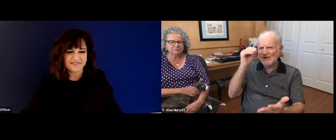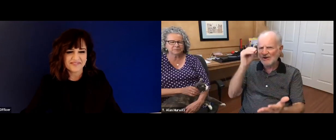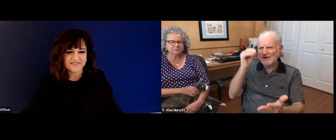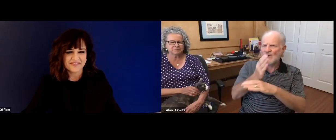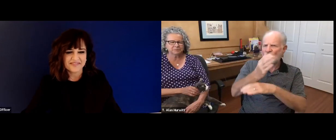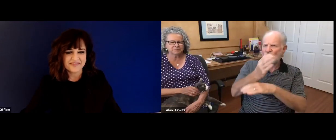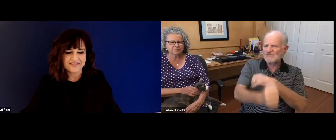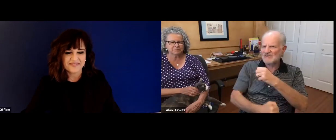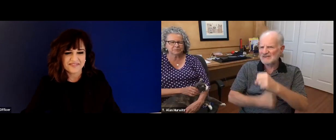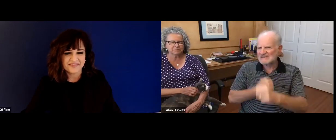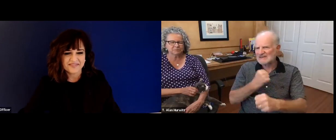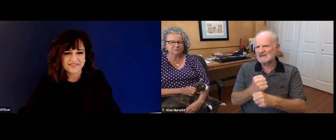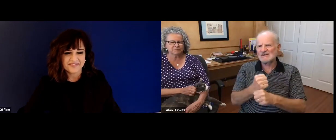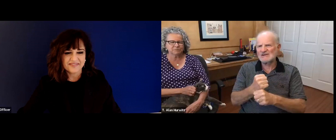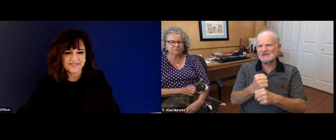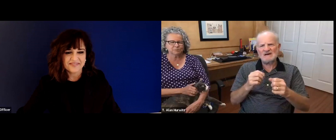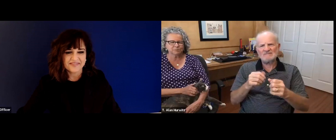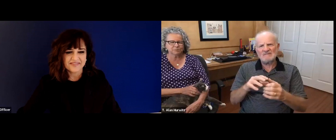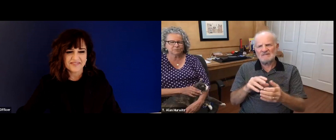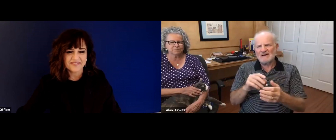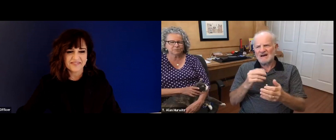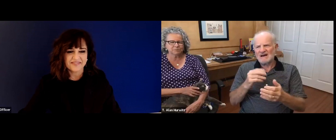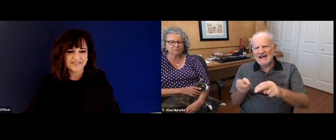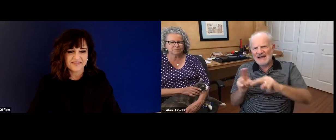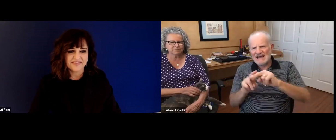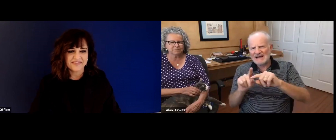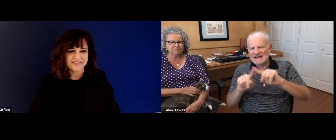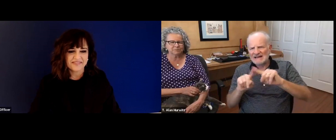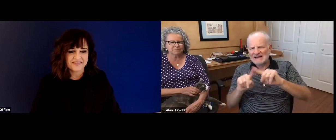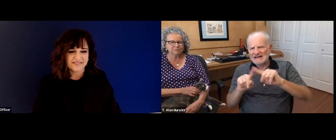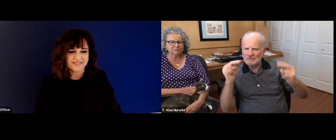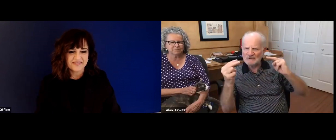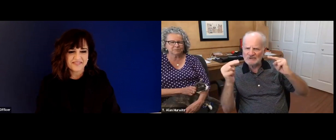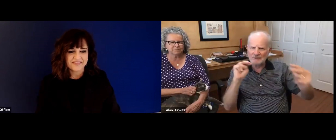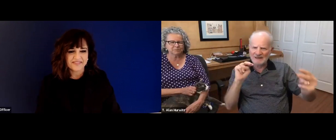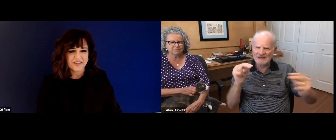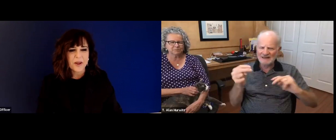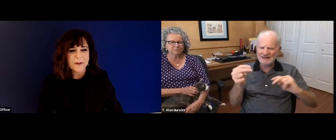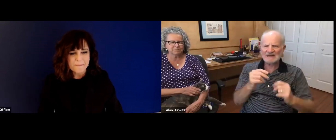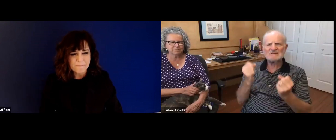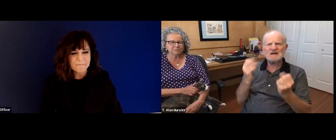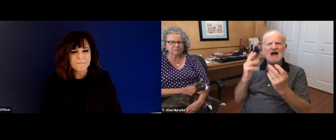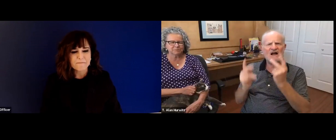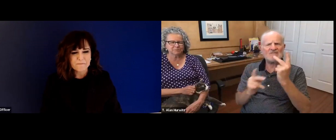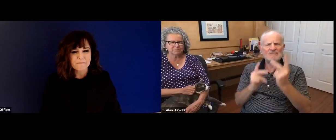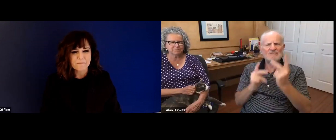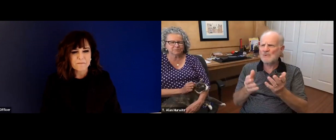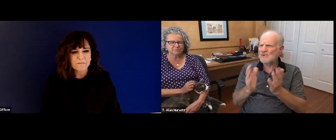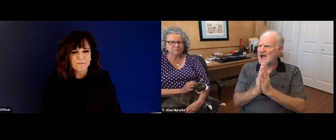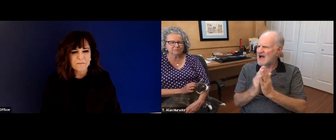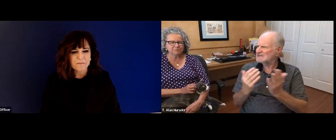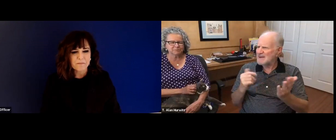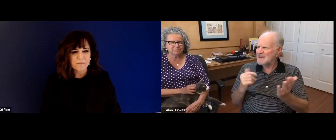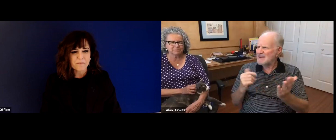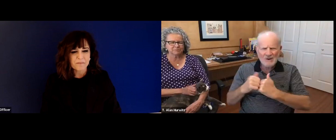Well, you know, some of it has, you've described some of my journey already. But there were a lot of lessons that I learned